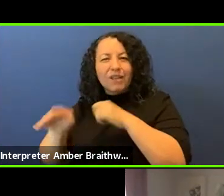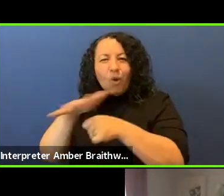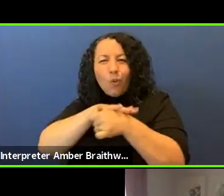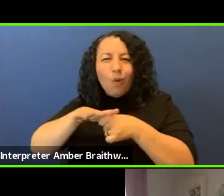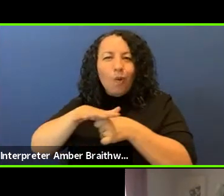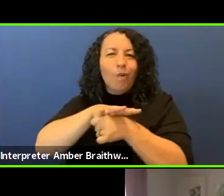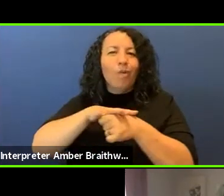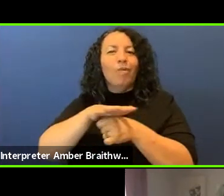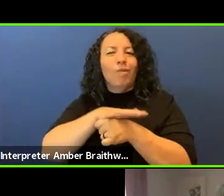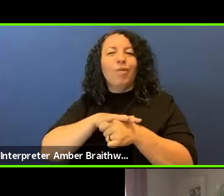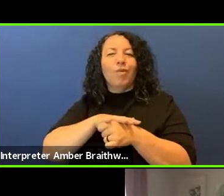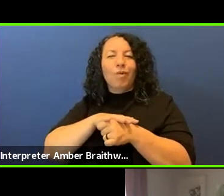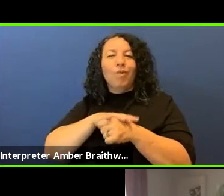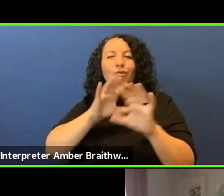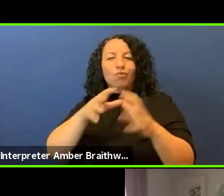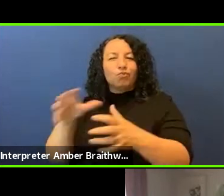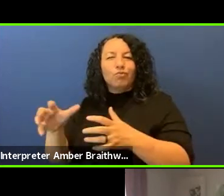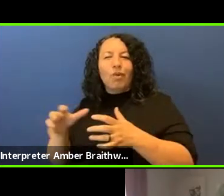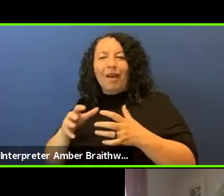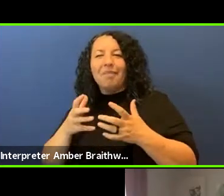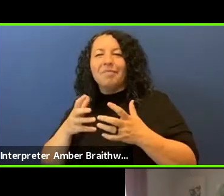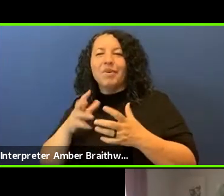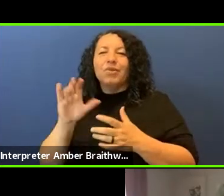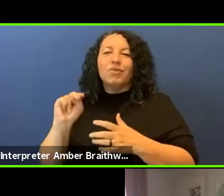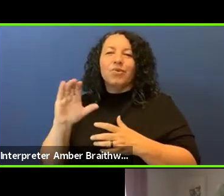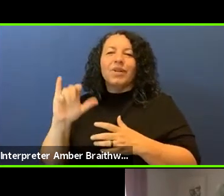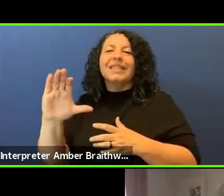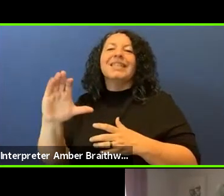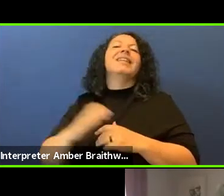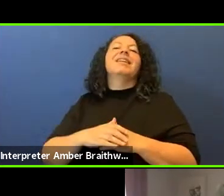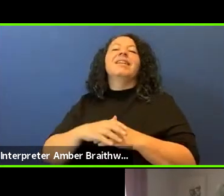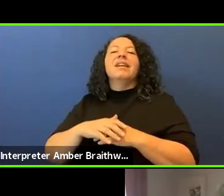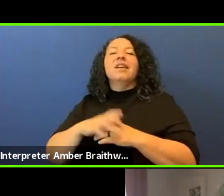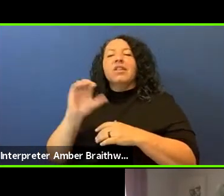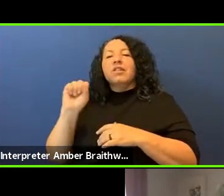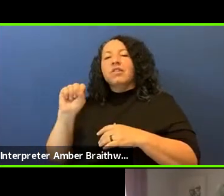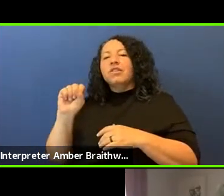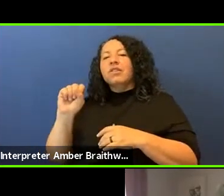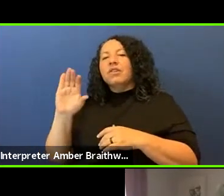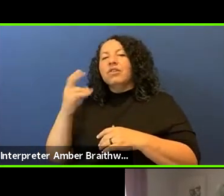intertribal New York City Native community and then the Shinnecock are right there they're freshly recognized they have a